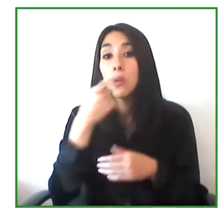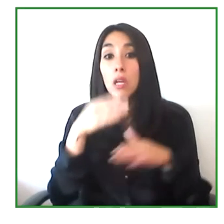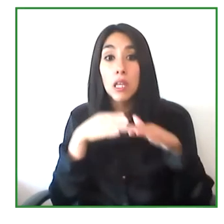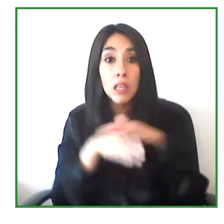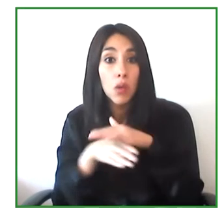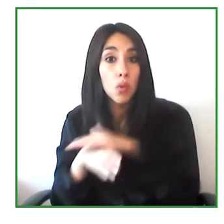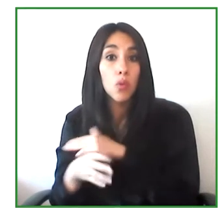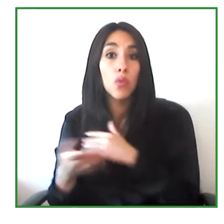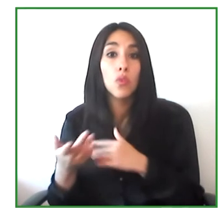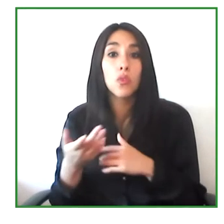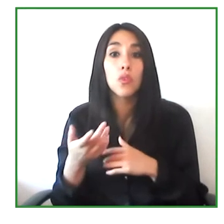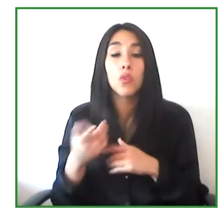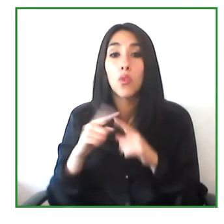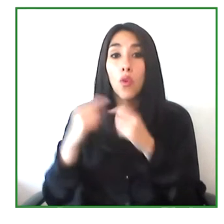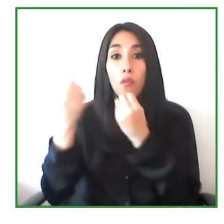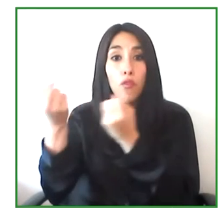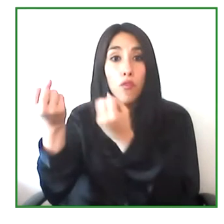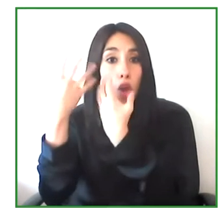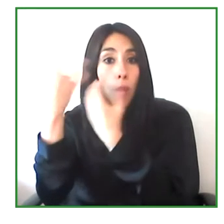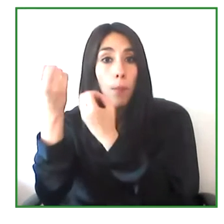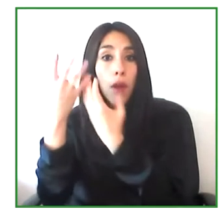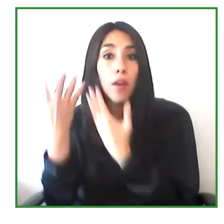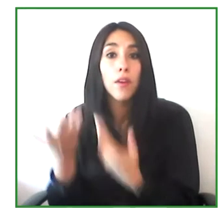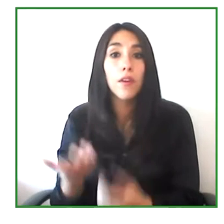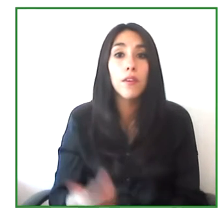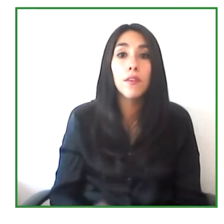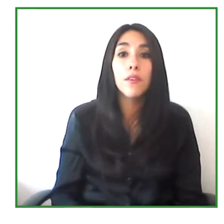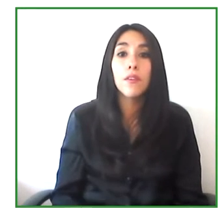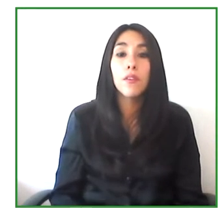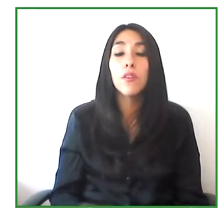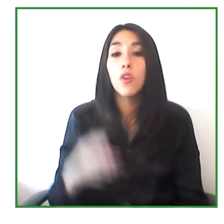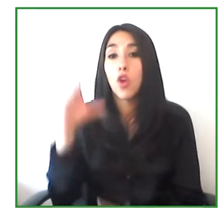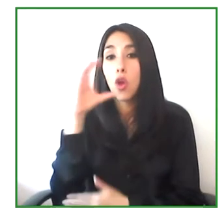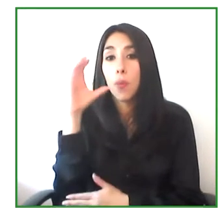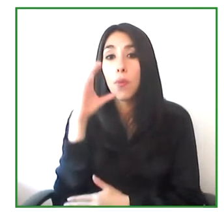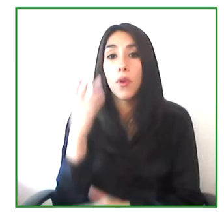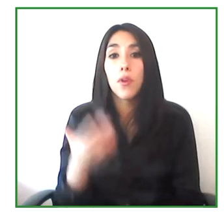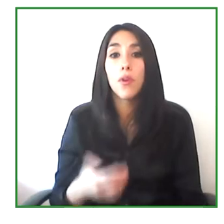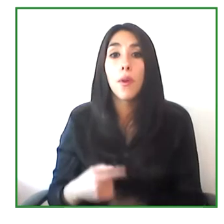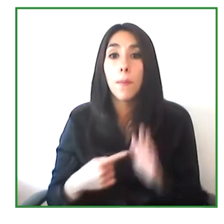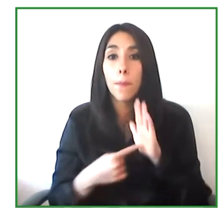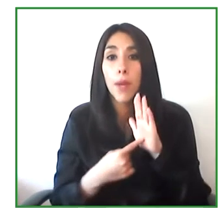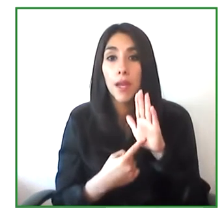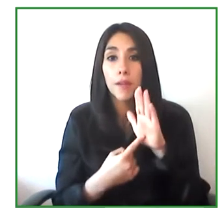into the communication facilities in the country. We work with the ministry